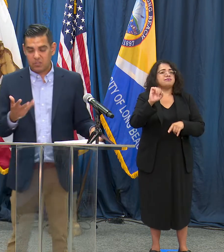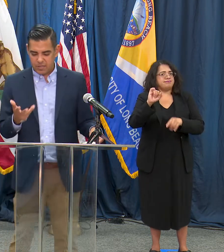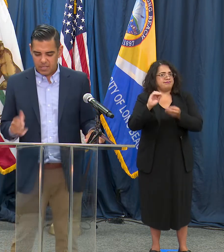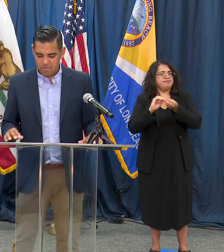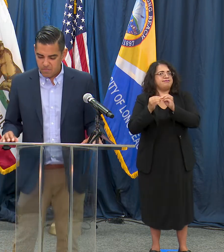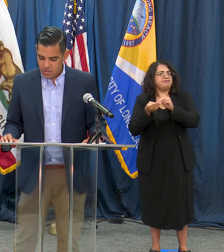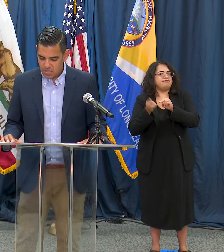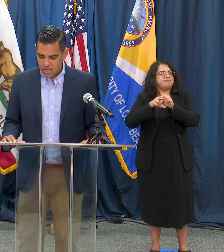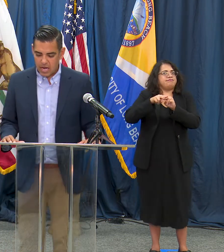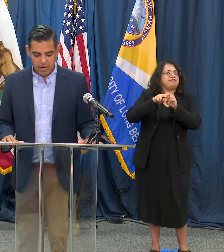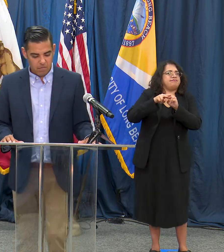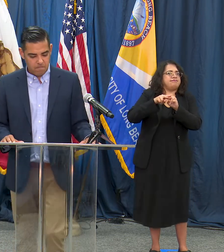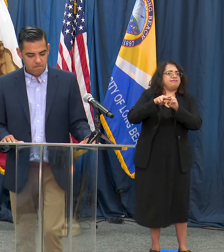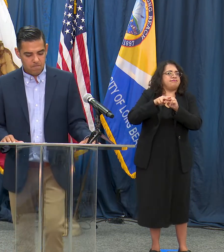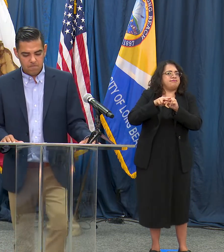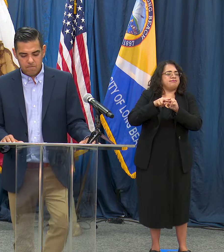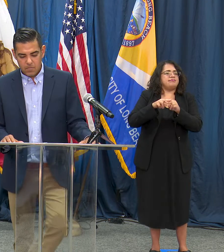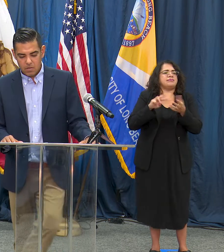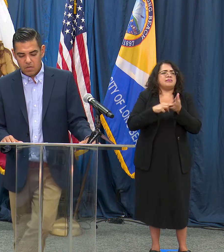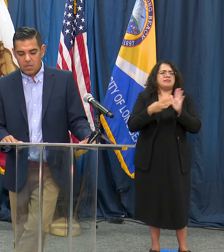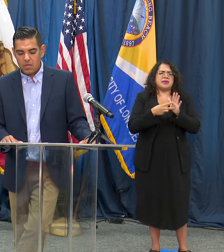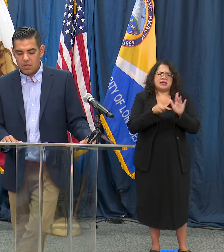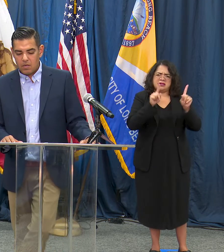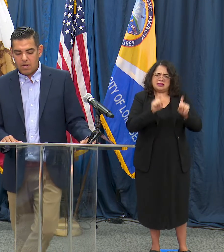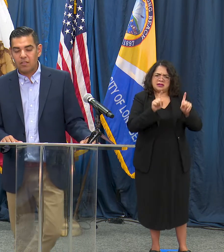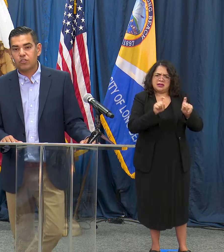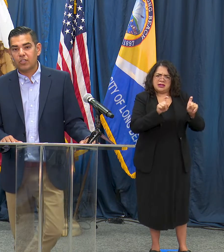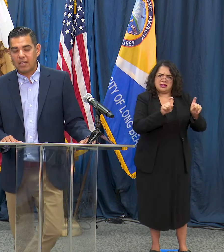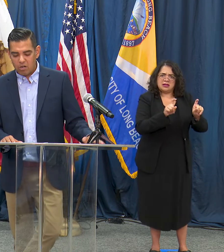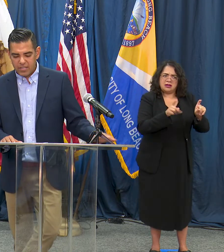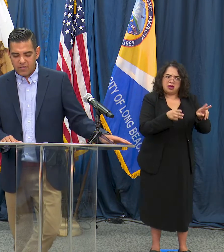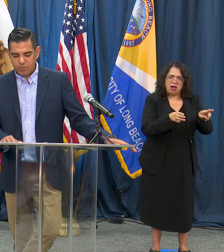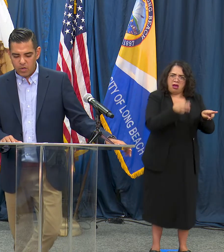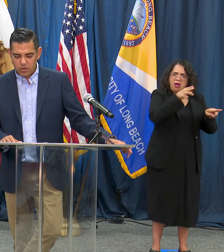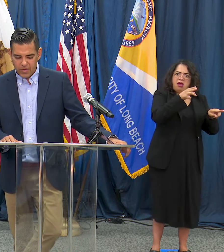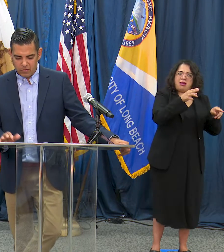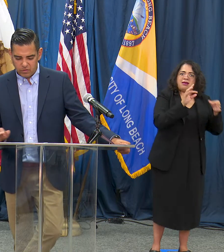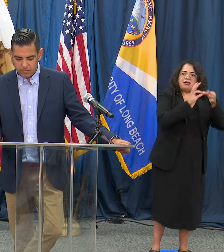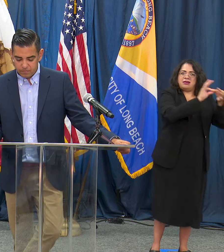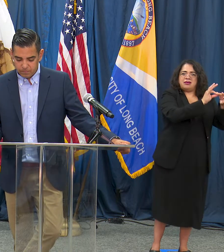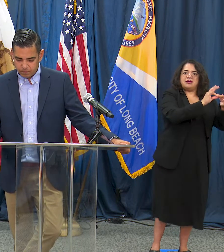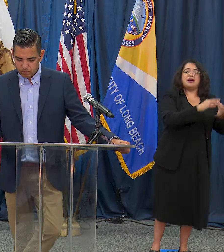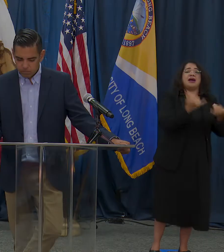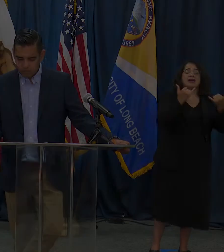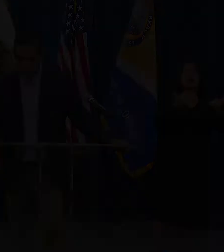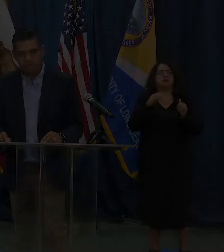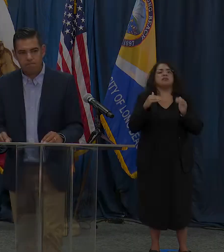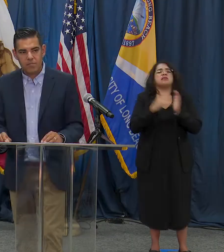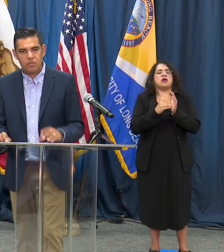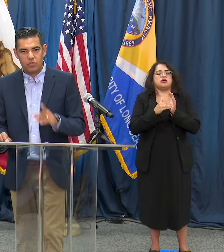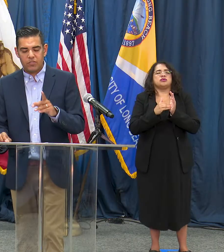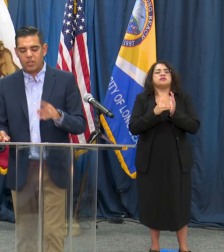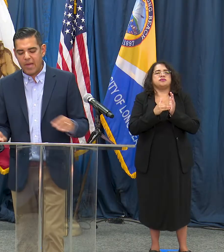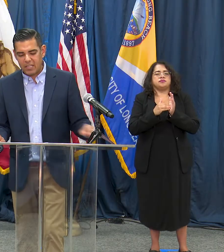has become higher. Now let's look at our deaths per 100,000 so just to go back a